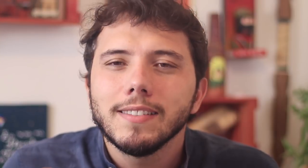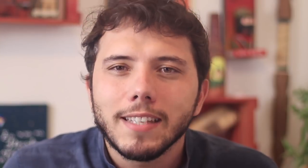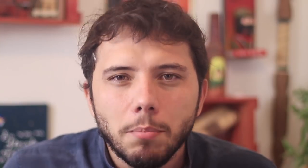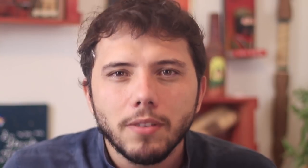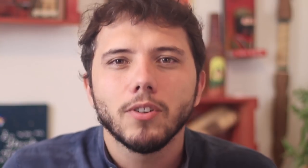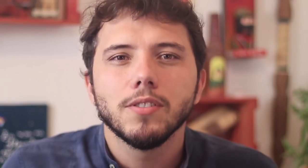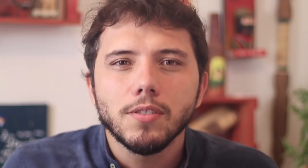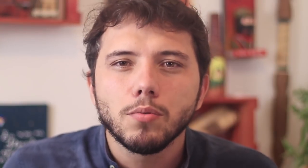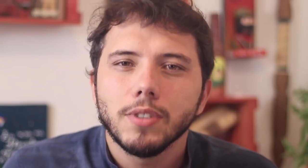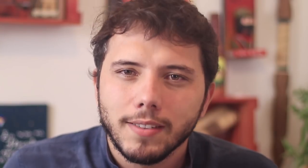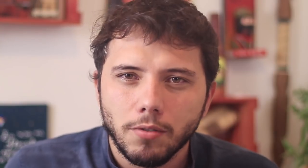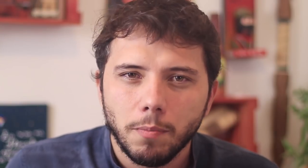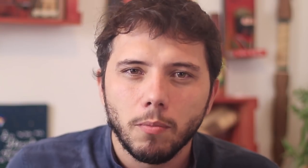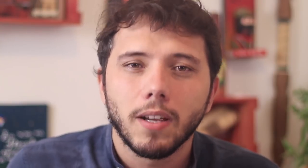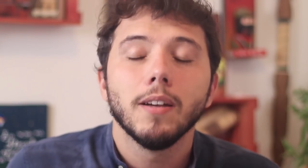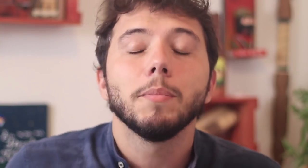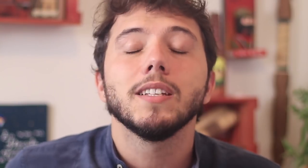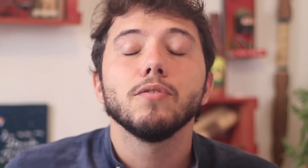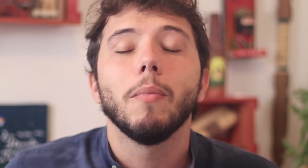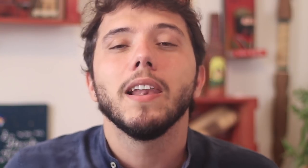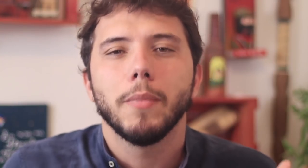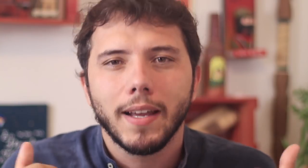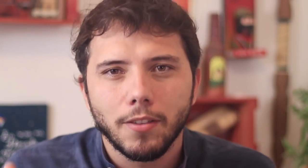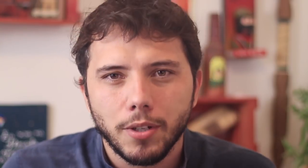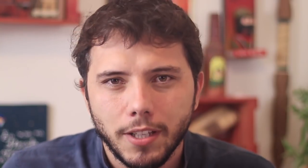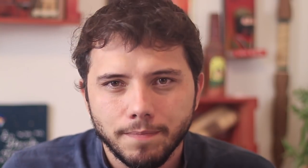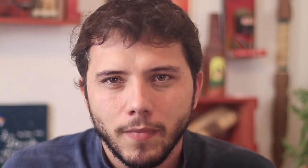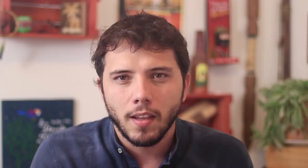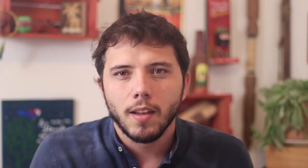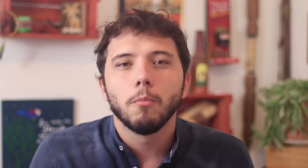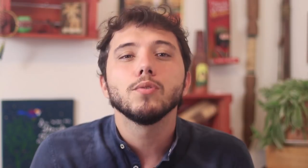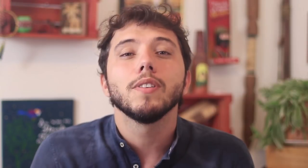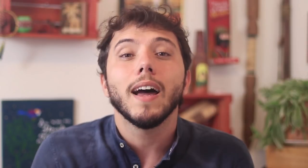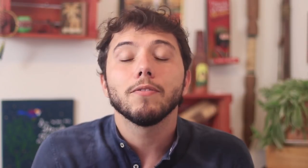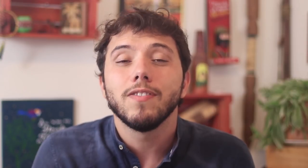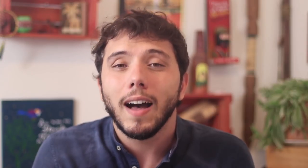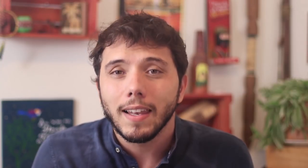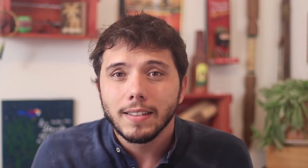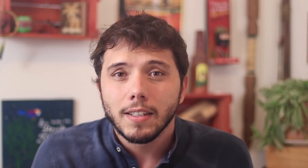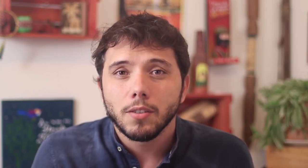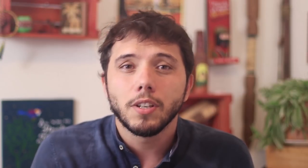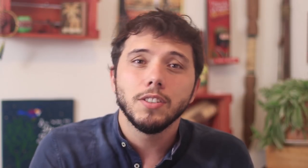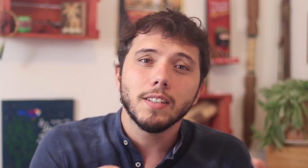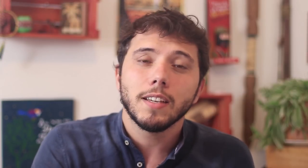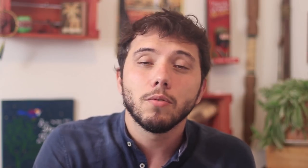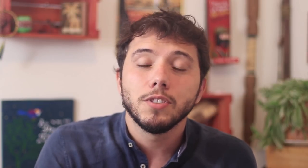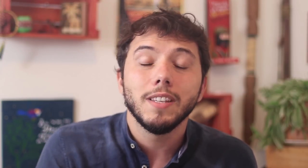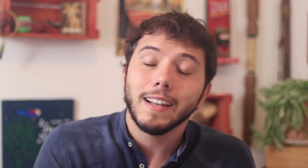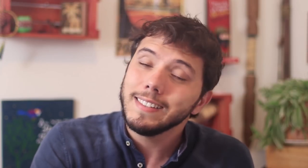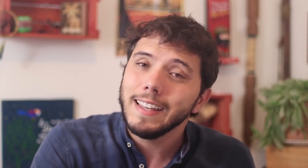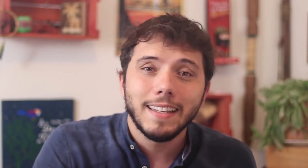to destroy the public health system to turn it into a commodity. Bolsonaro says that what had to be contained was the hysteria.